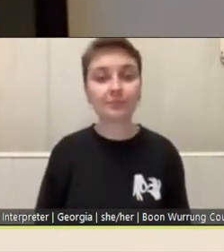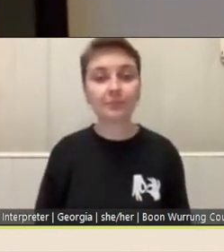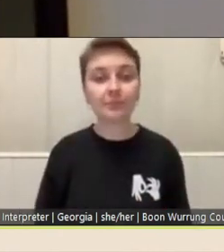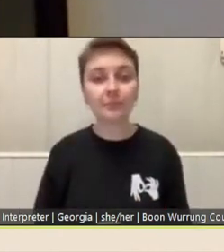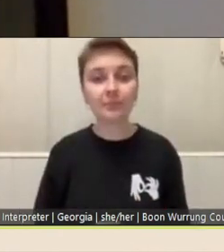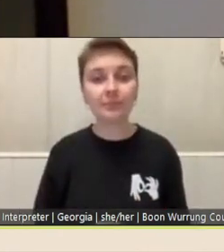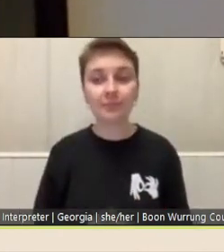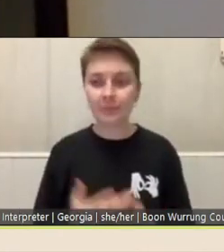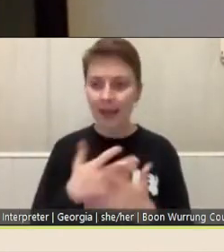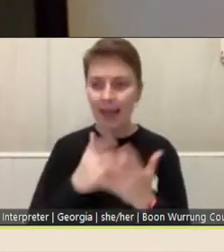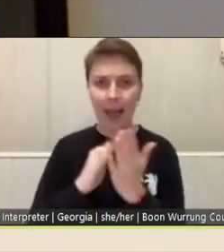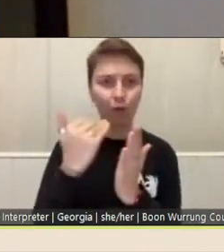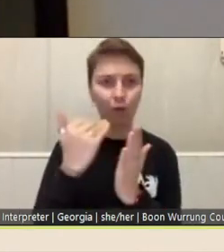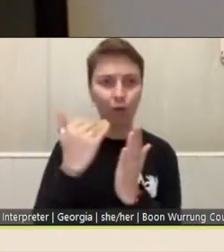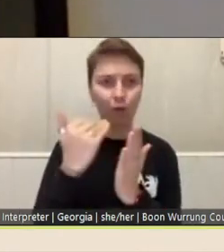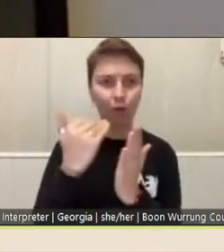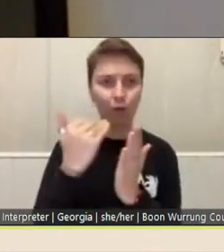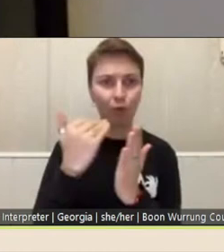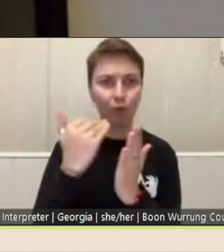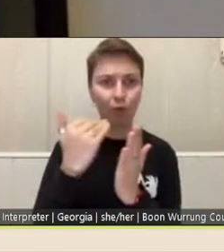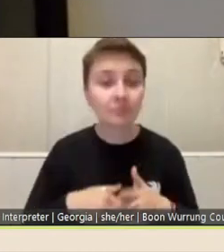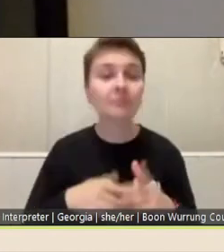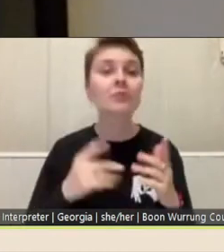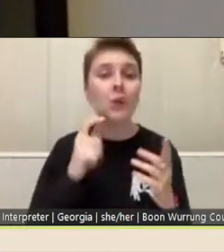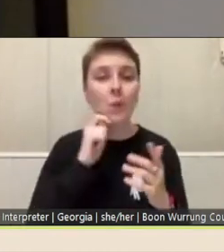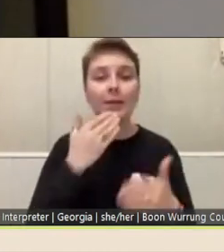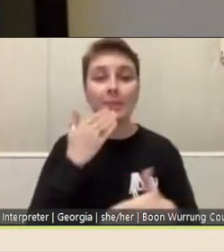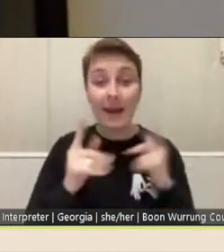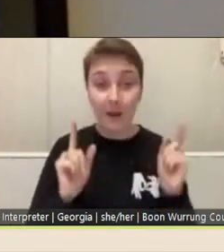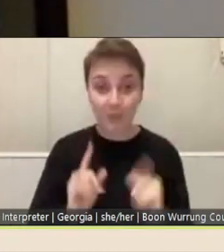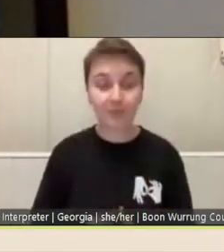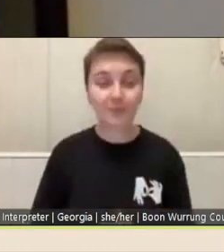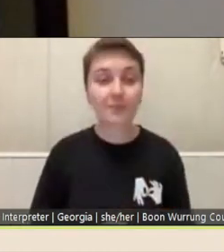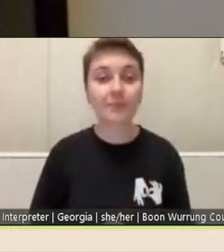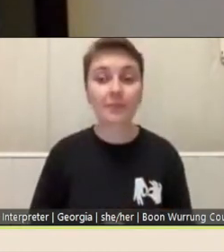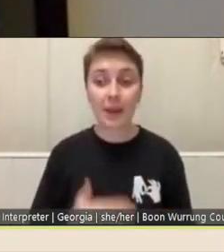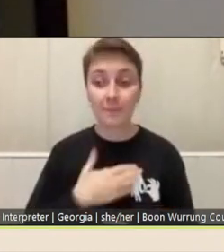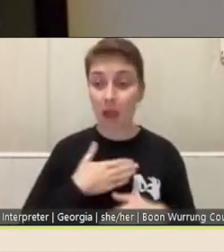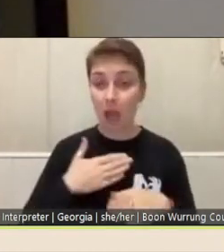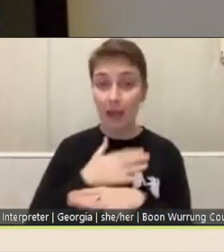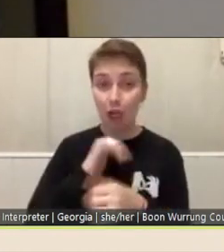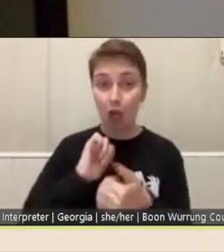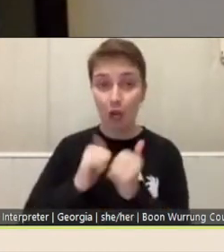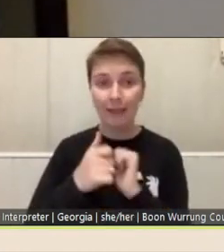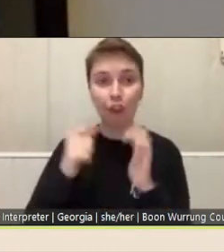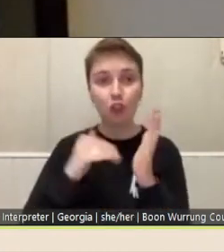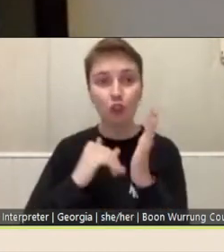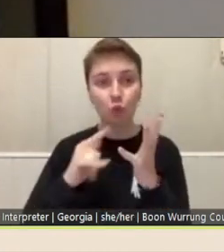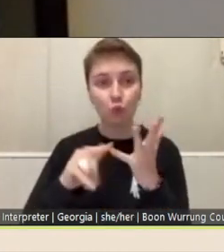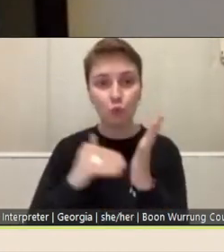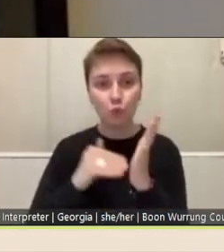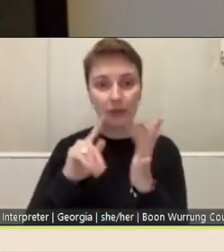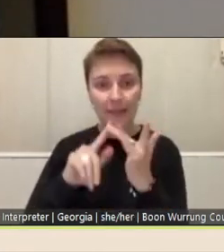session will be as follows: my colleague Suzie, Suzie Gaspar, a producer at the library, will talk